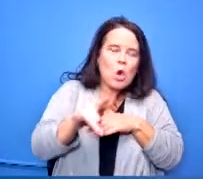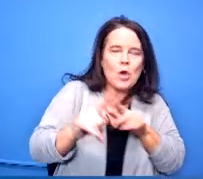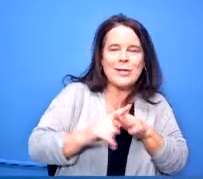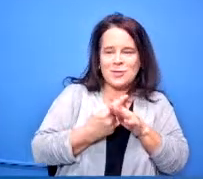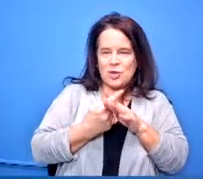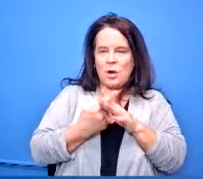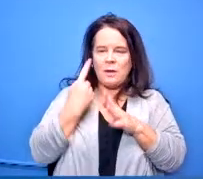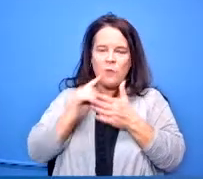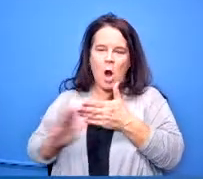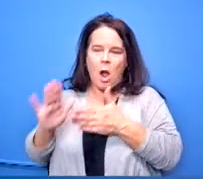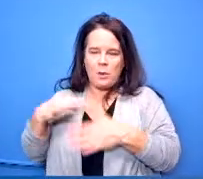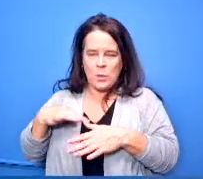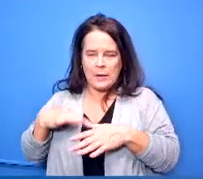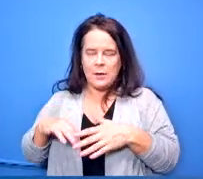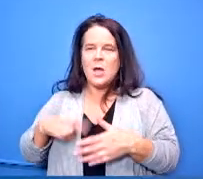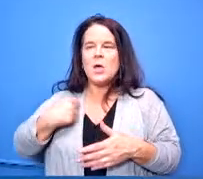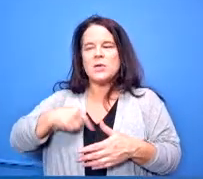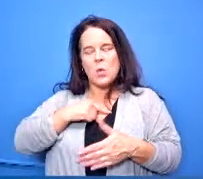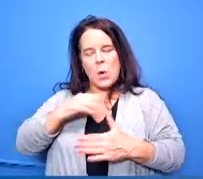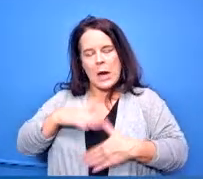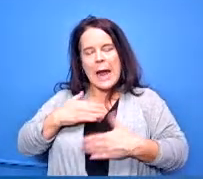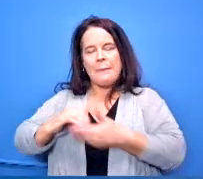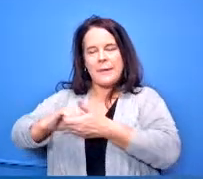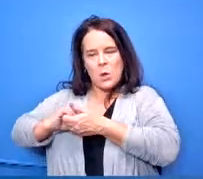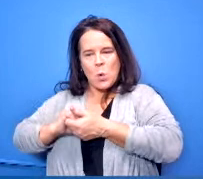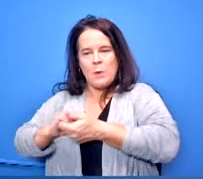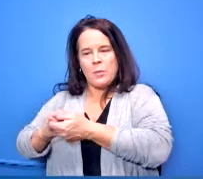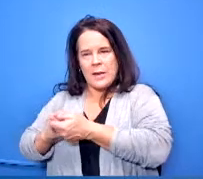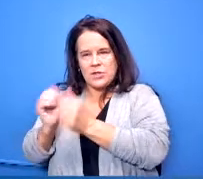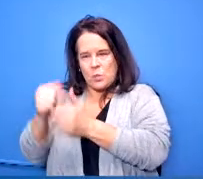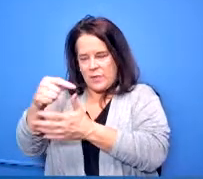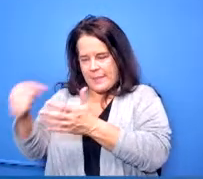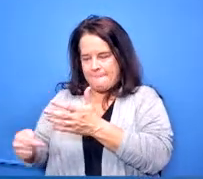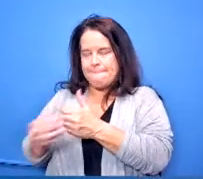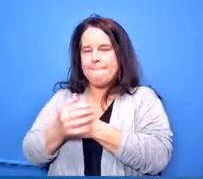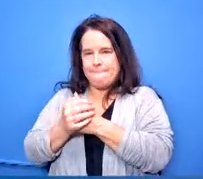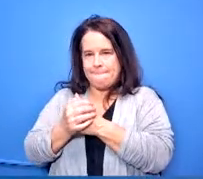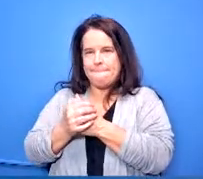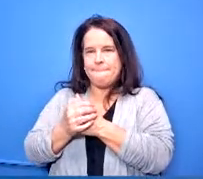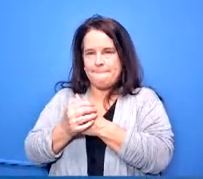about the cooperation between those universities and the work that we've been able to do with them